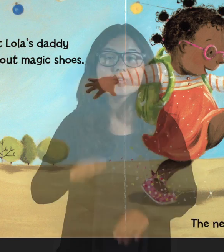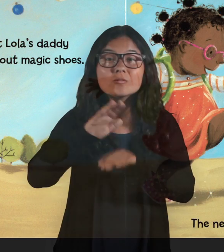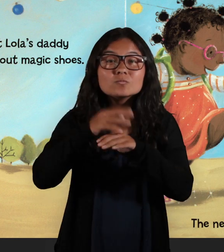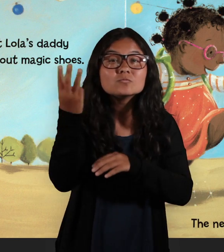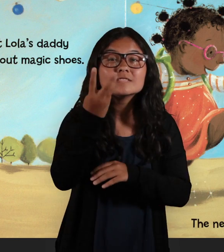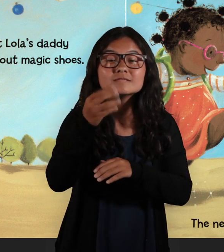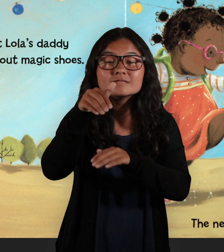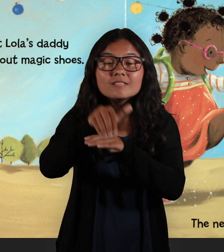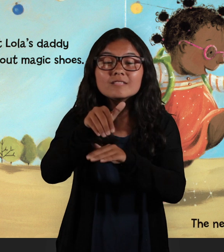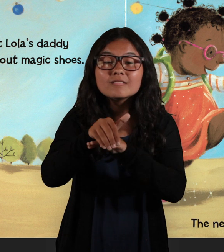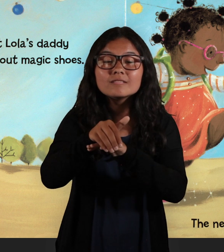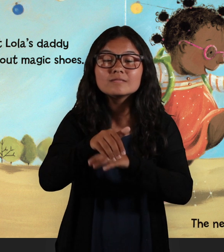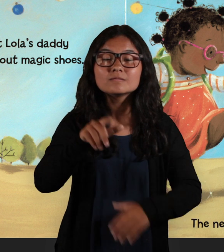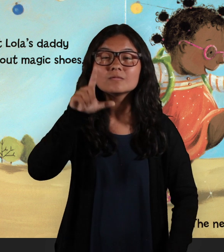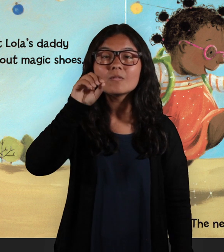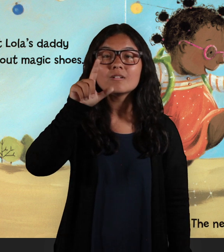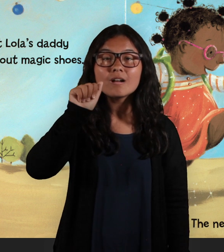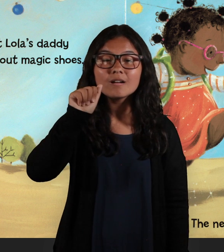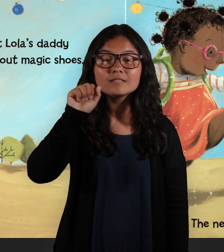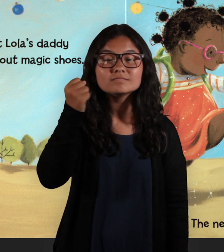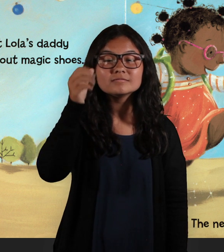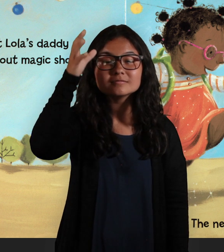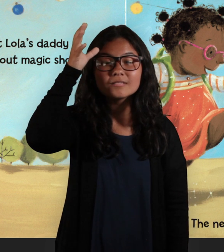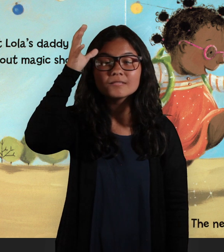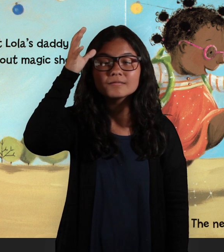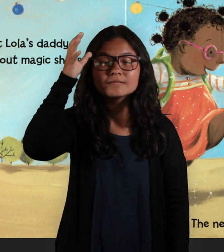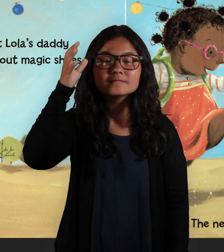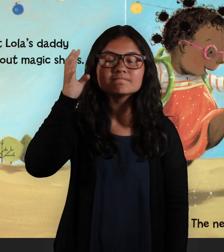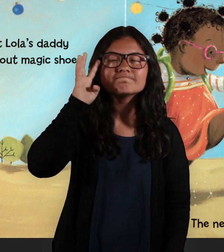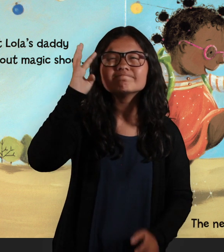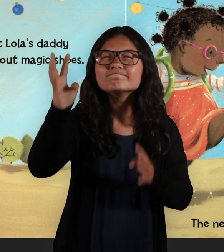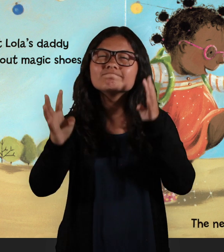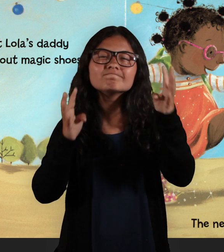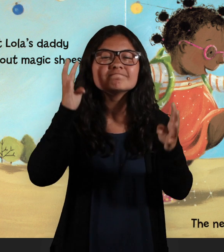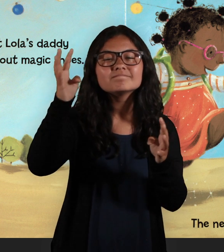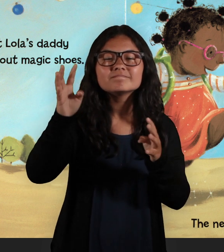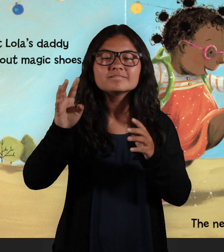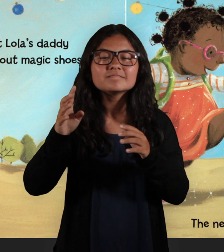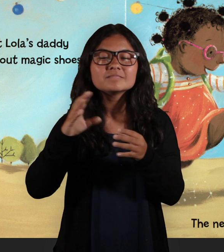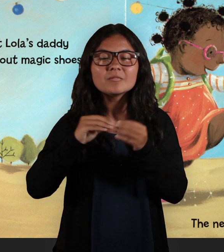On Wednesday night Lola's daddy makes up a story about magic shoes.